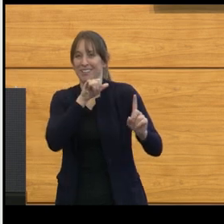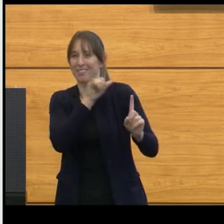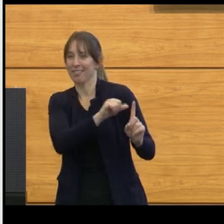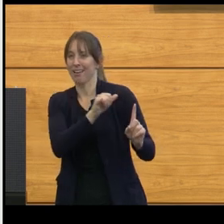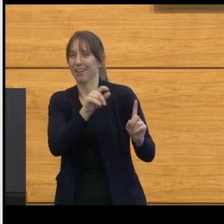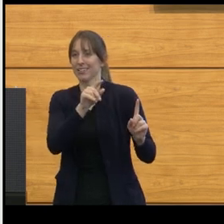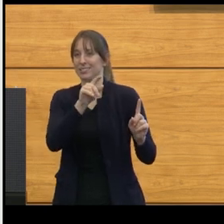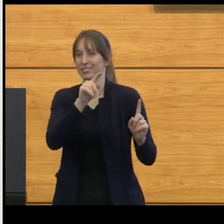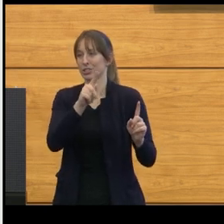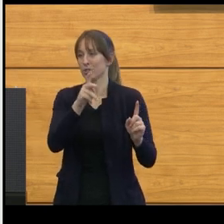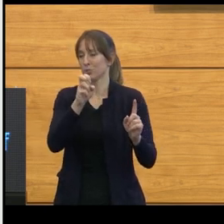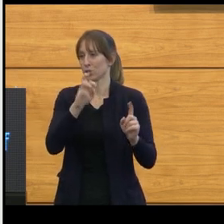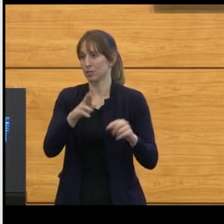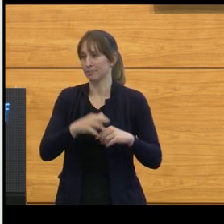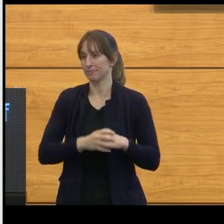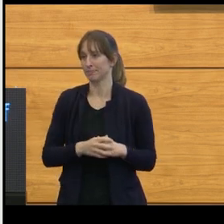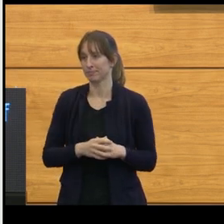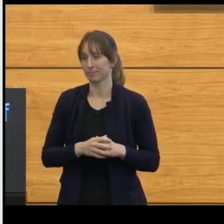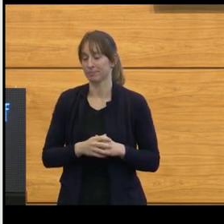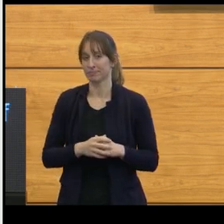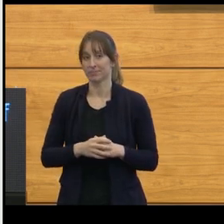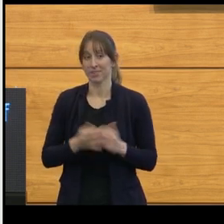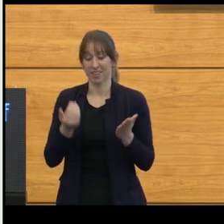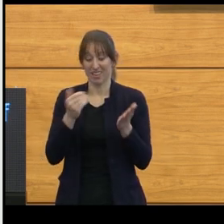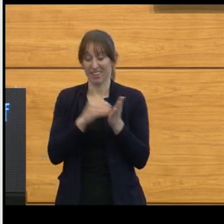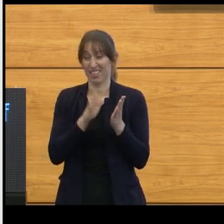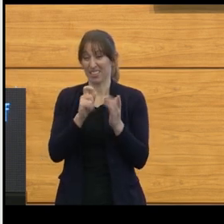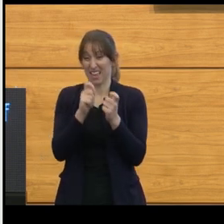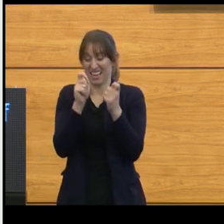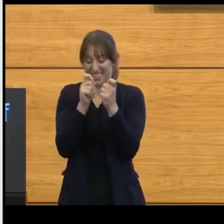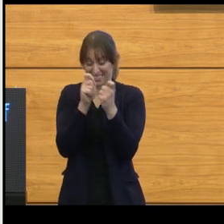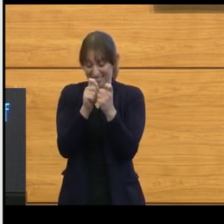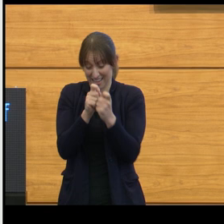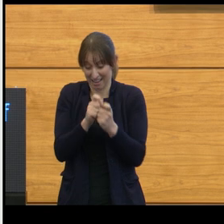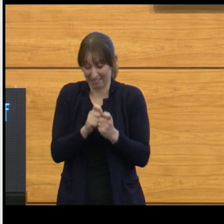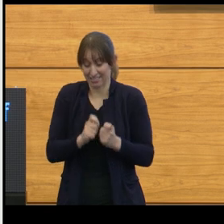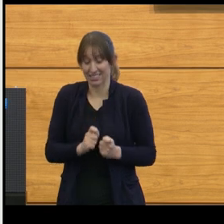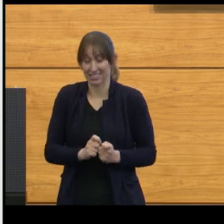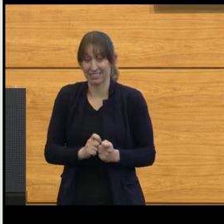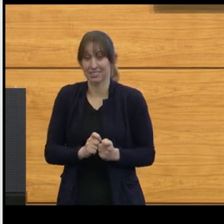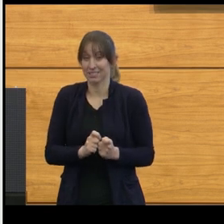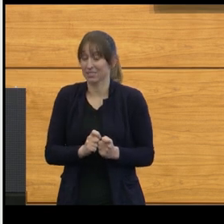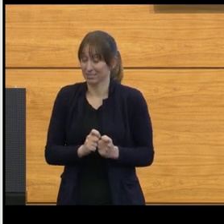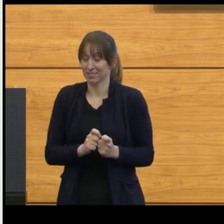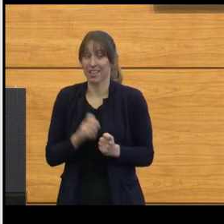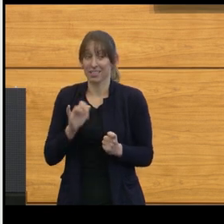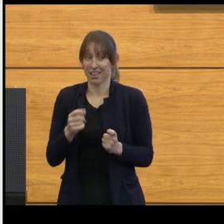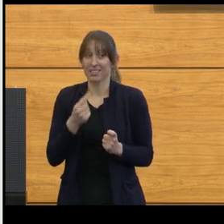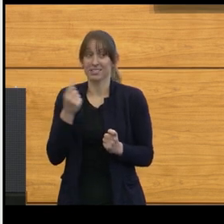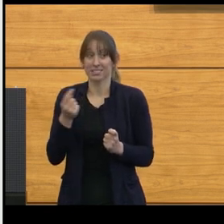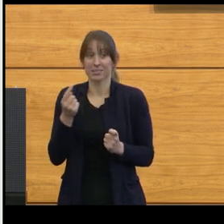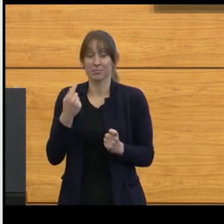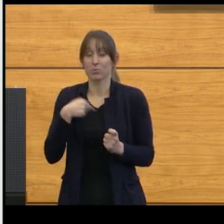Again, this precision in molecular histology is something that we're continuing to improve upon,